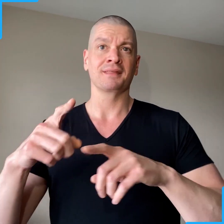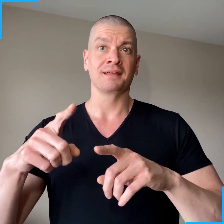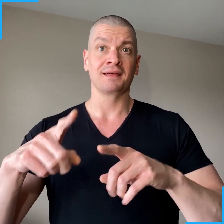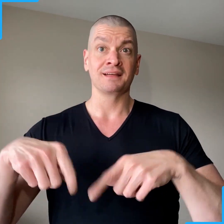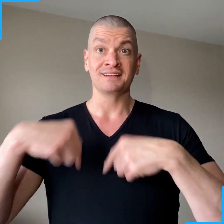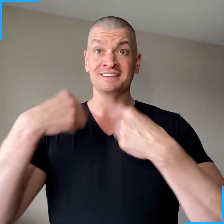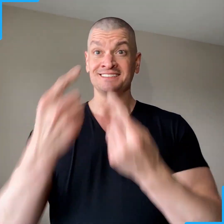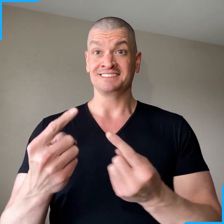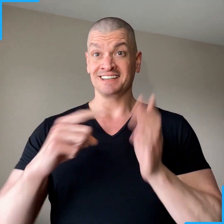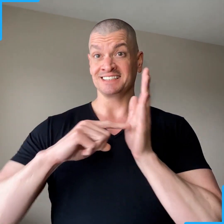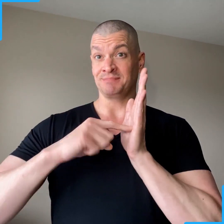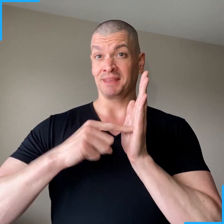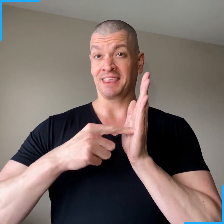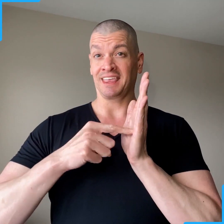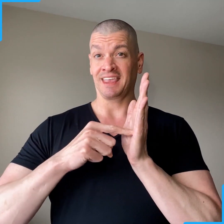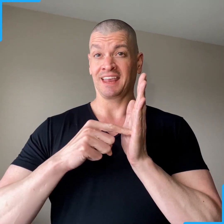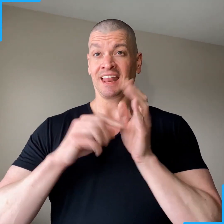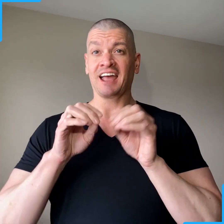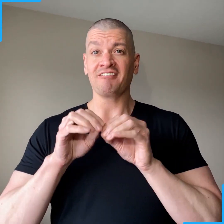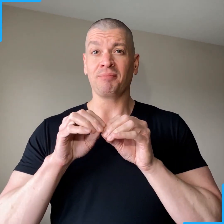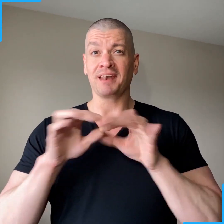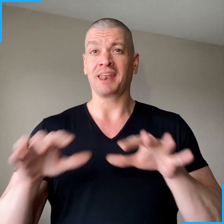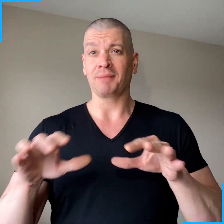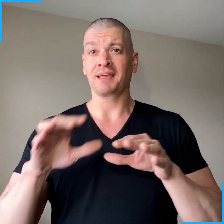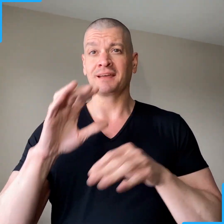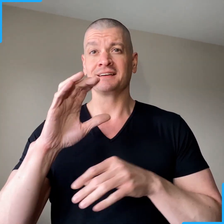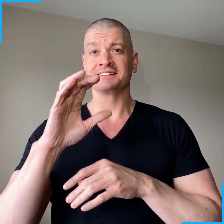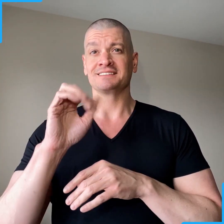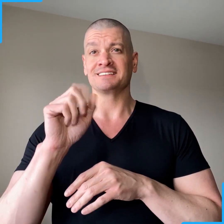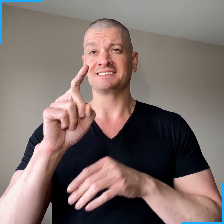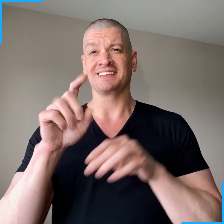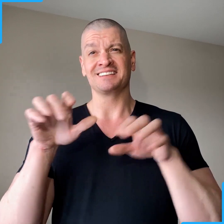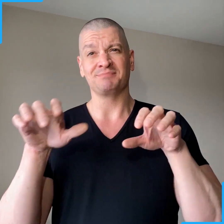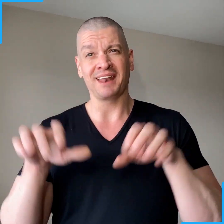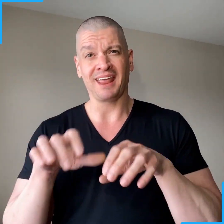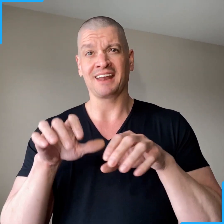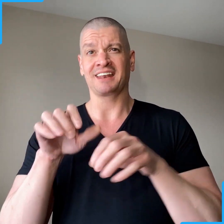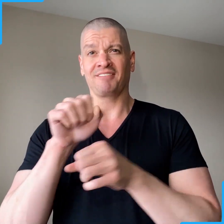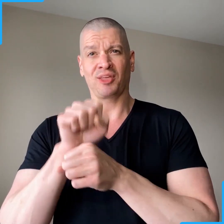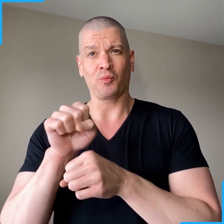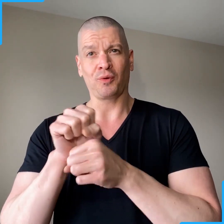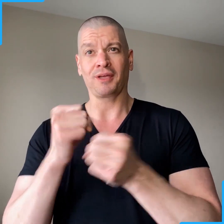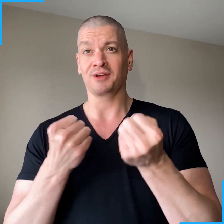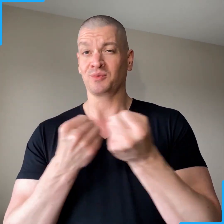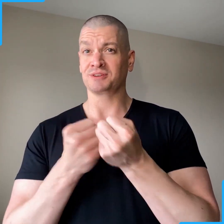Since the beginning of the pandemic, CSD has been actively working